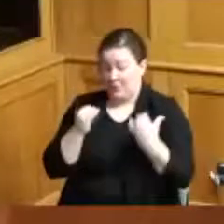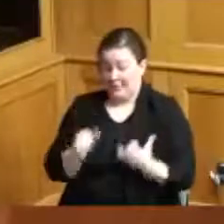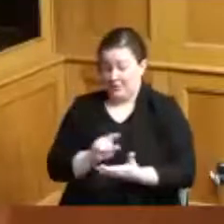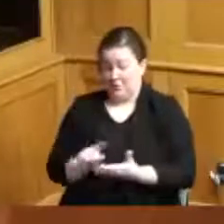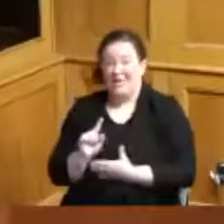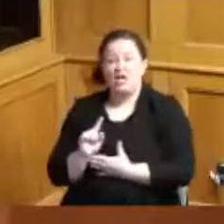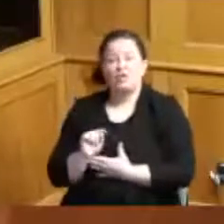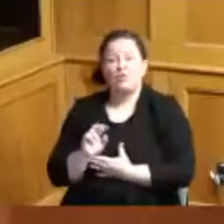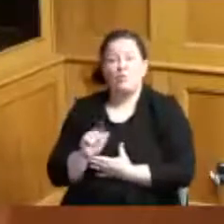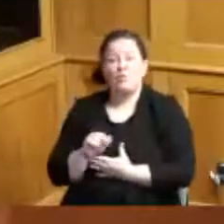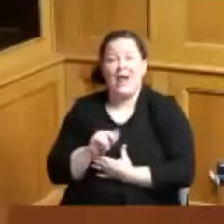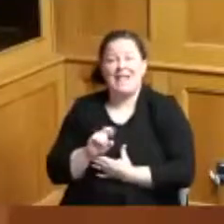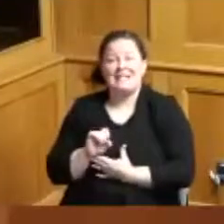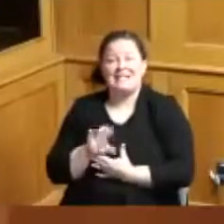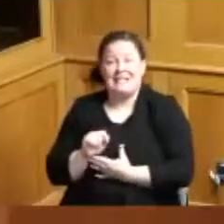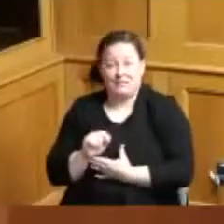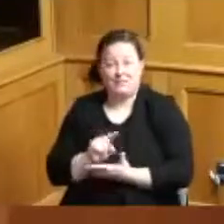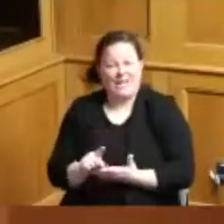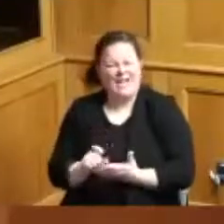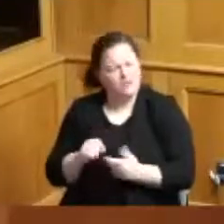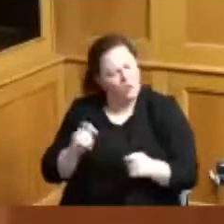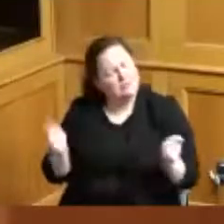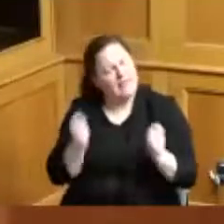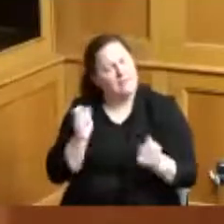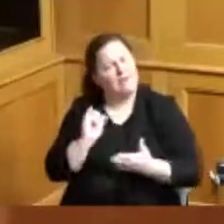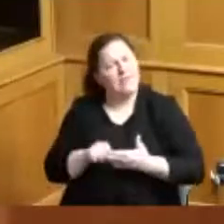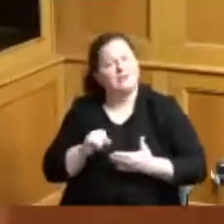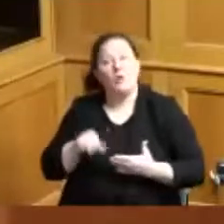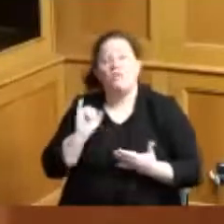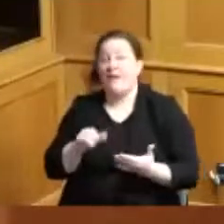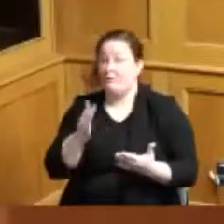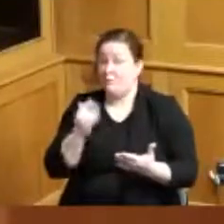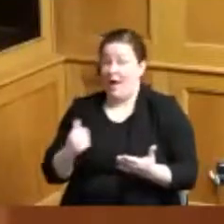be appropriate to celebrate transit so that's why we have the proclamation in front of us and Madam